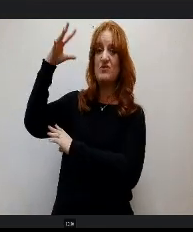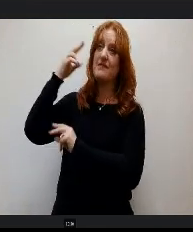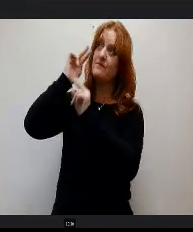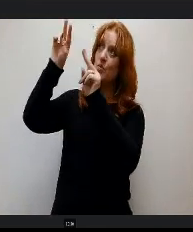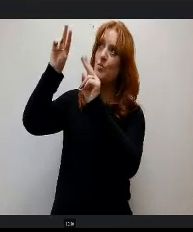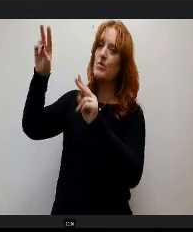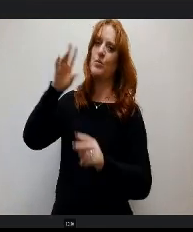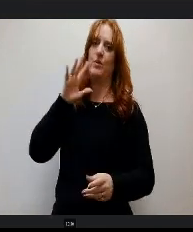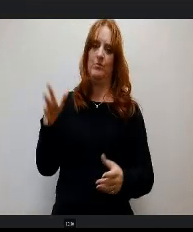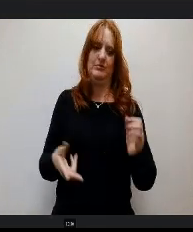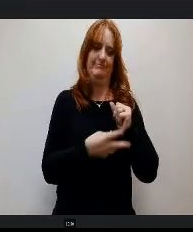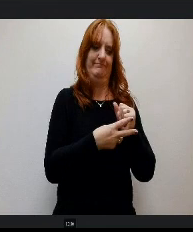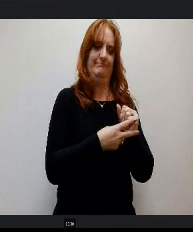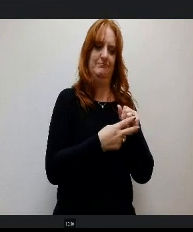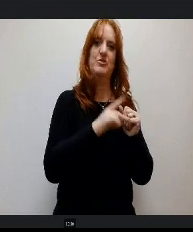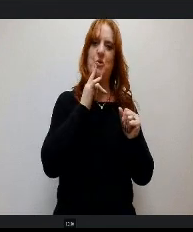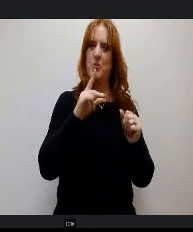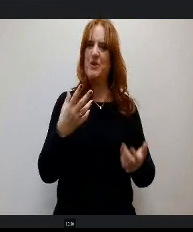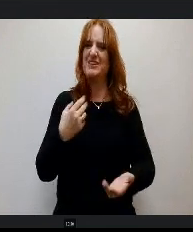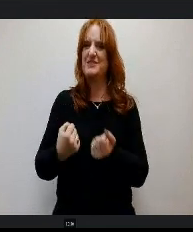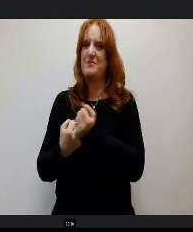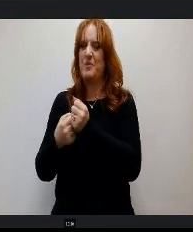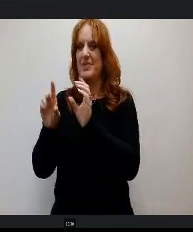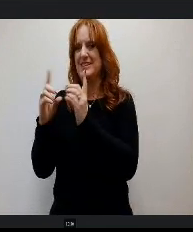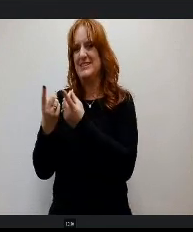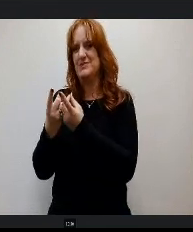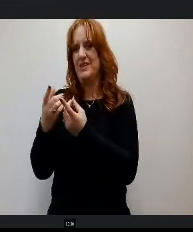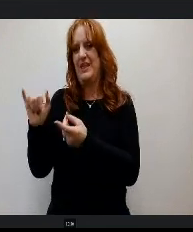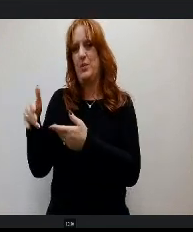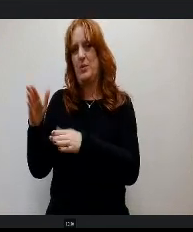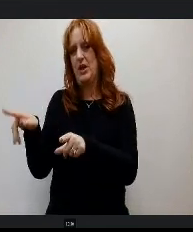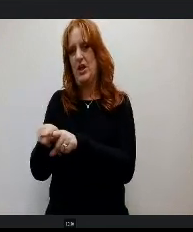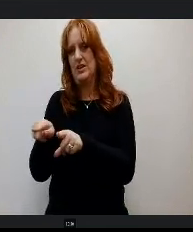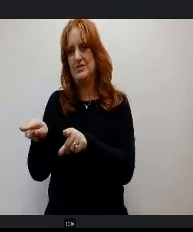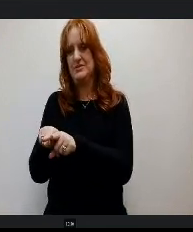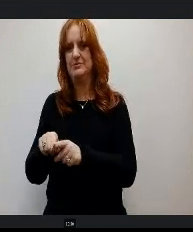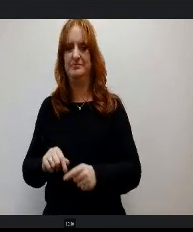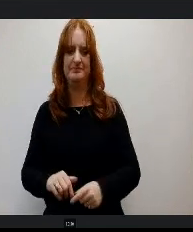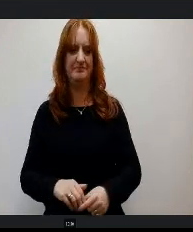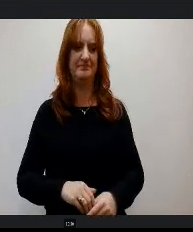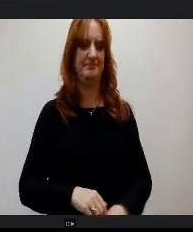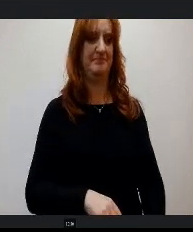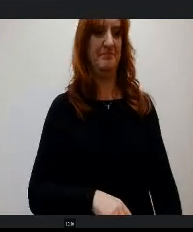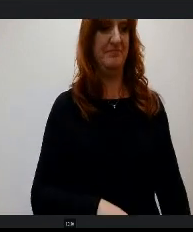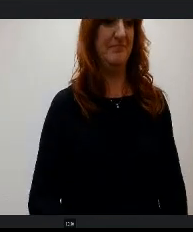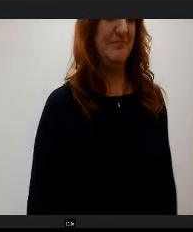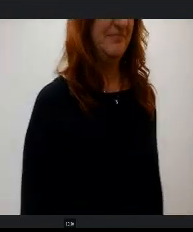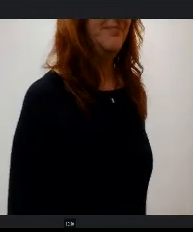were able to support the district and then that way as well I did receive one question in advance from the board. I'll just answer